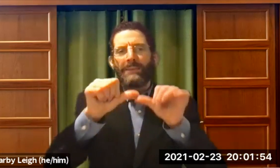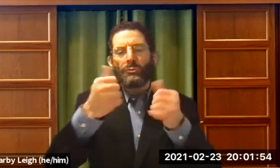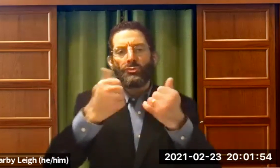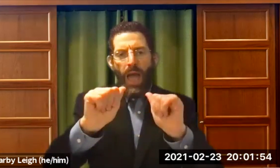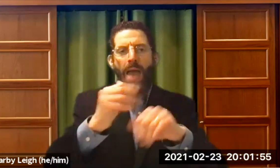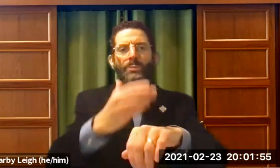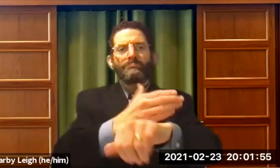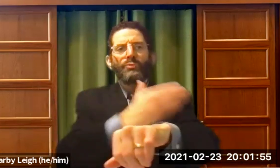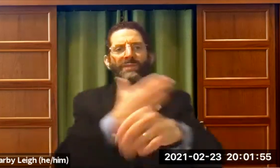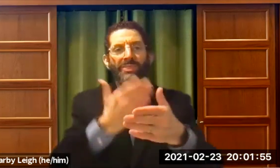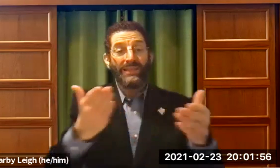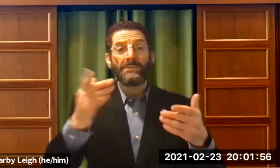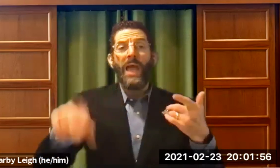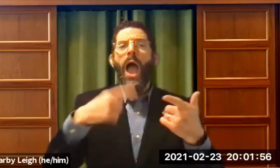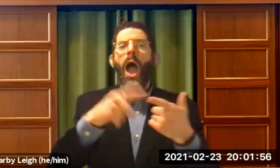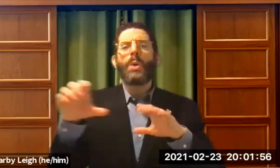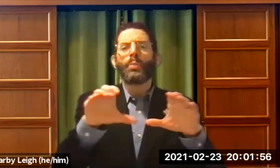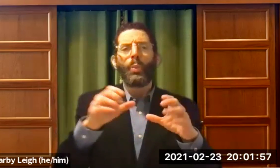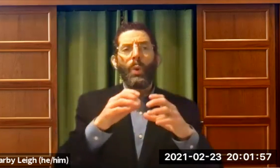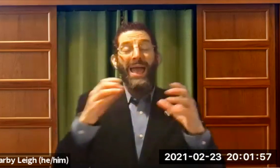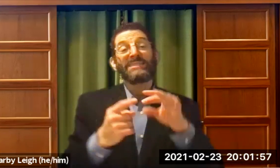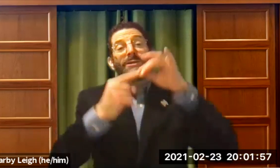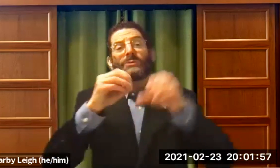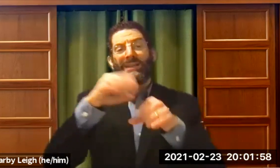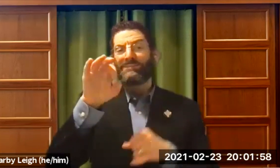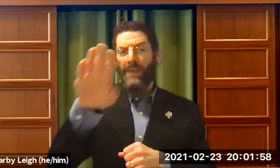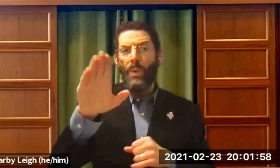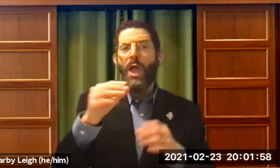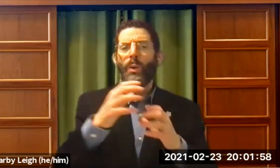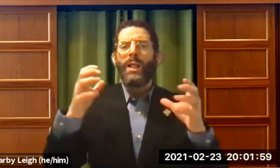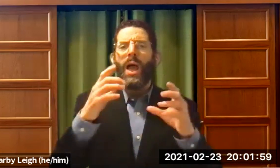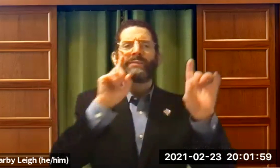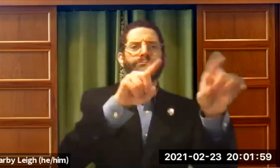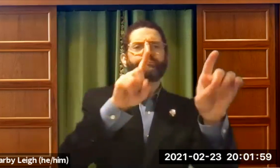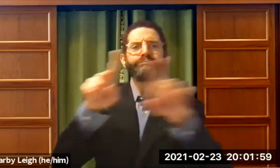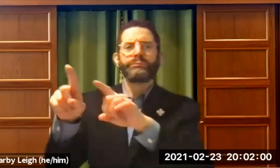fail. But I keep on working, I keep on trying. And especially